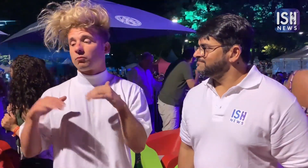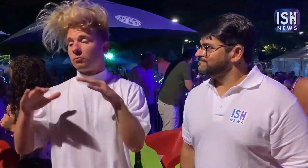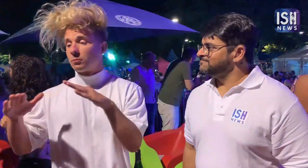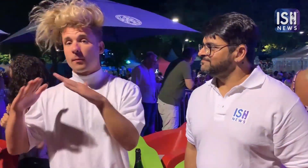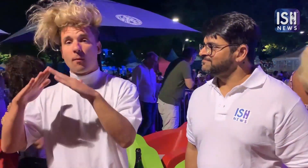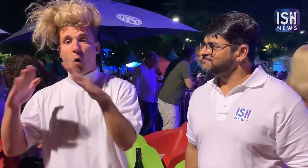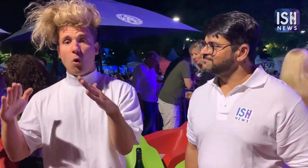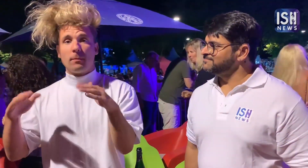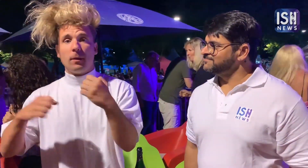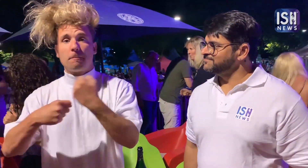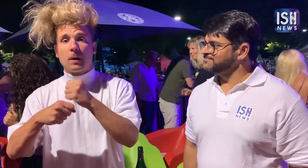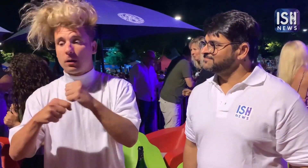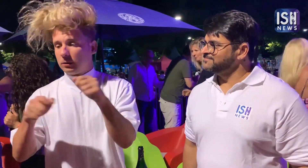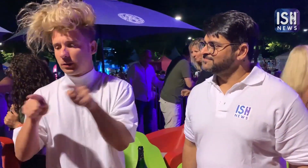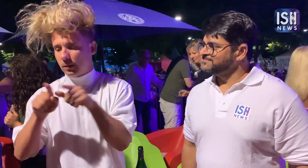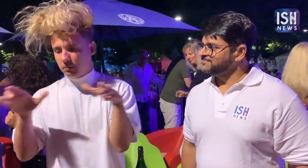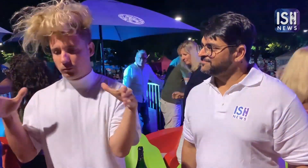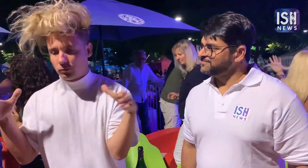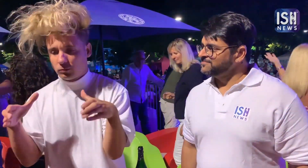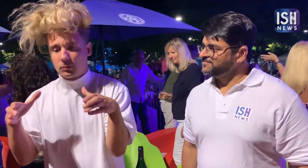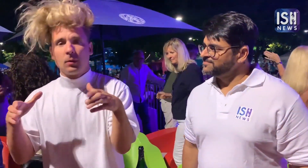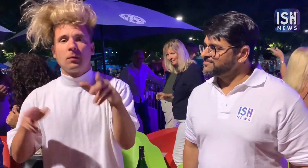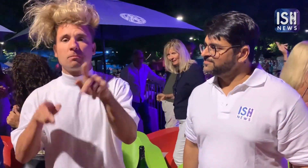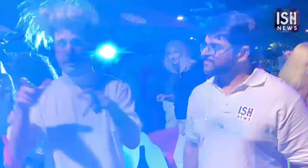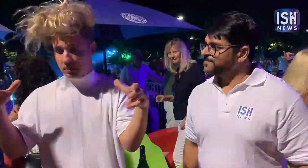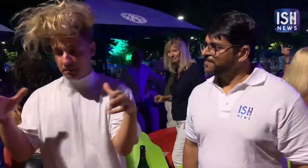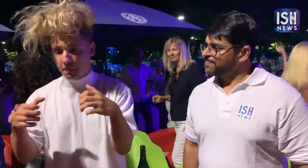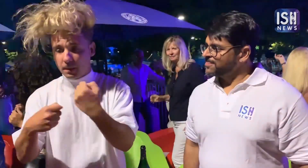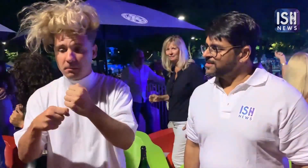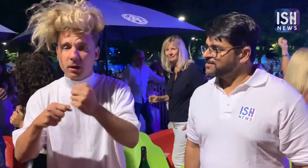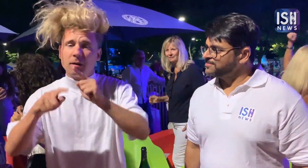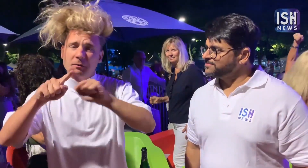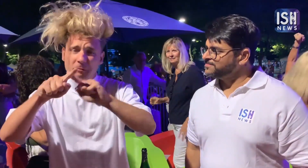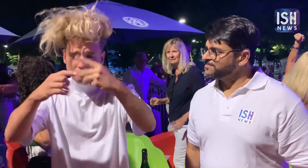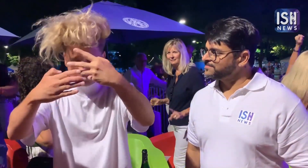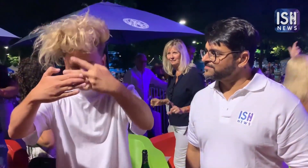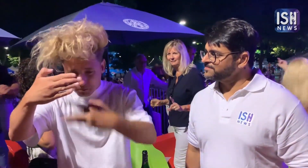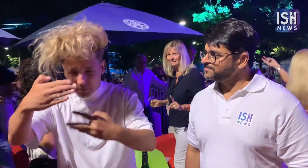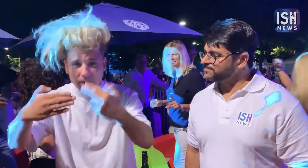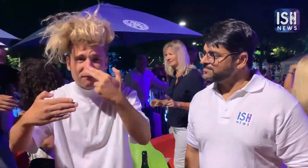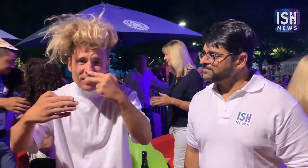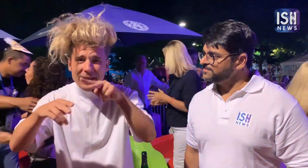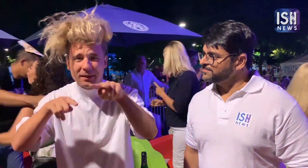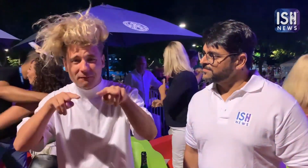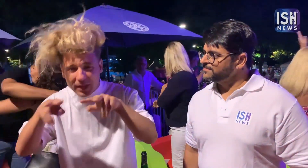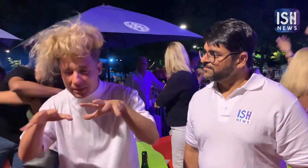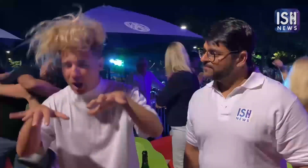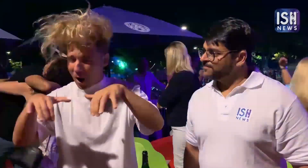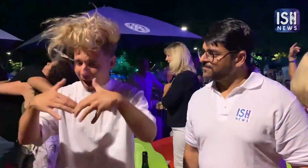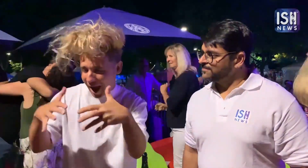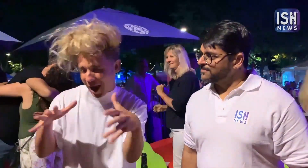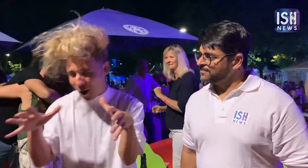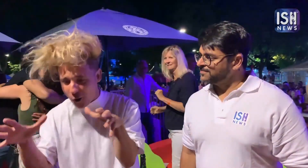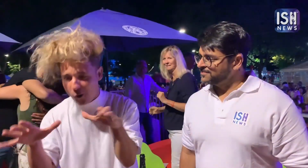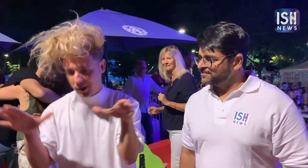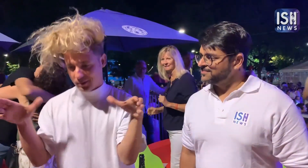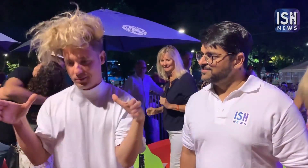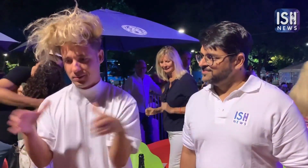At home I have a team that makes funny videos about, how to act, etc.